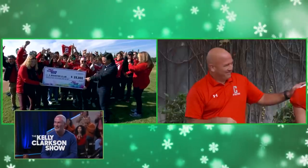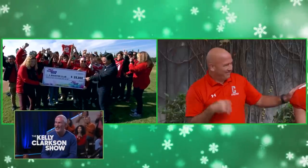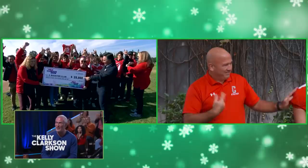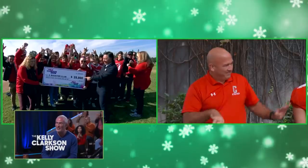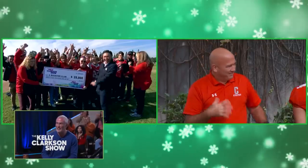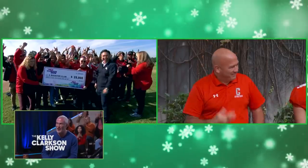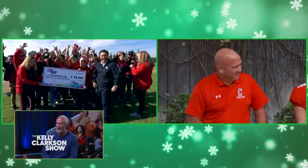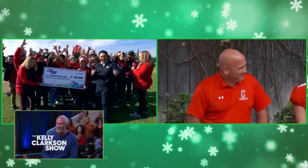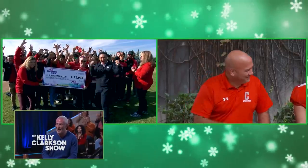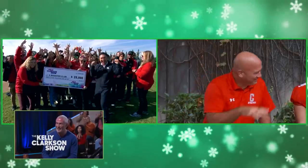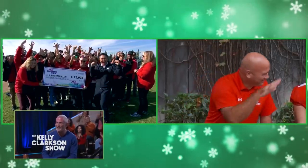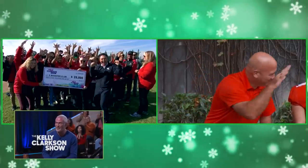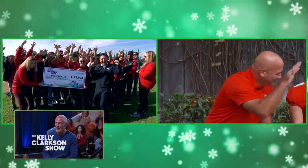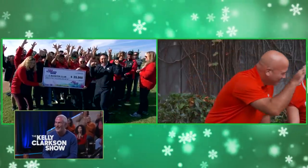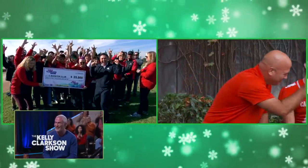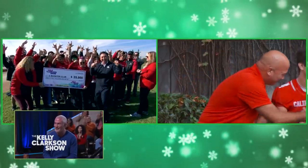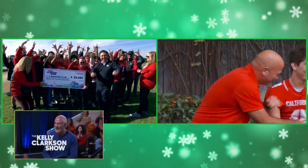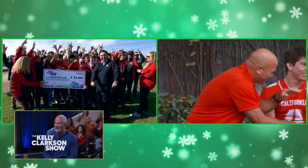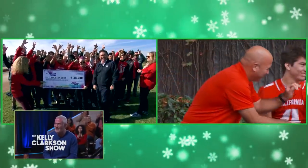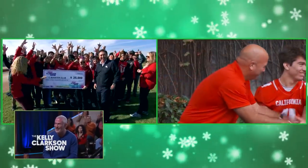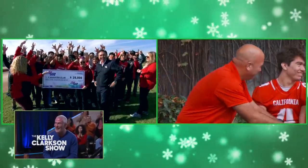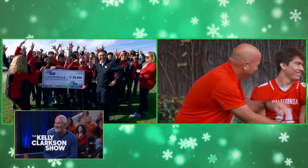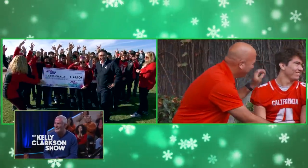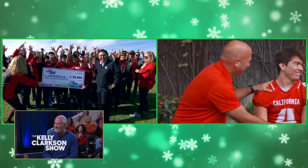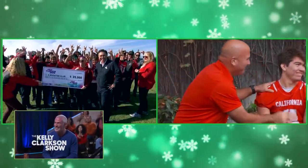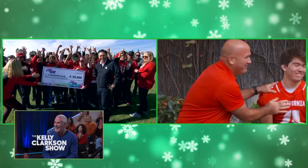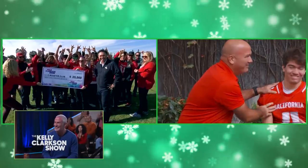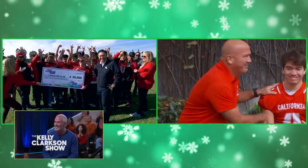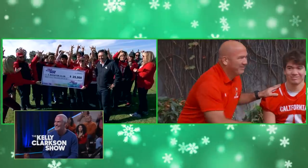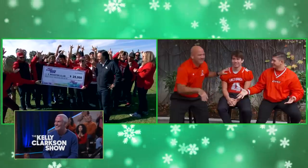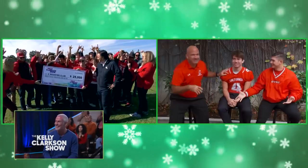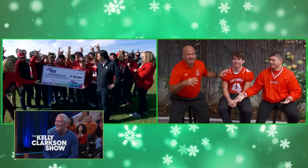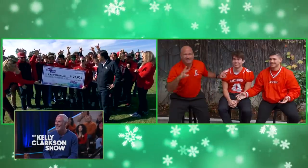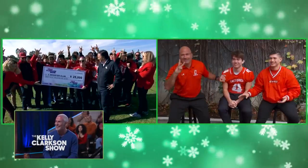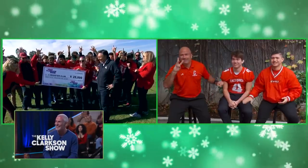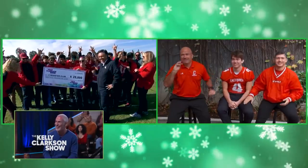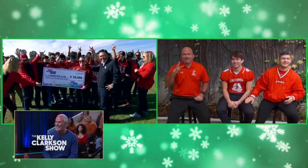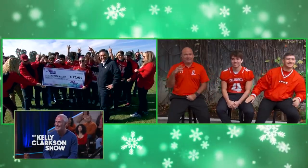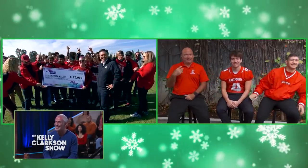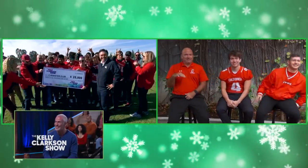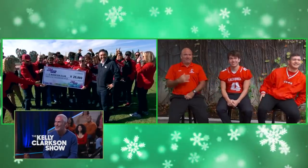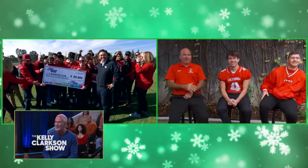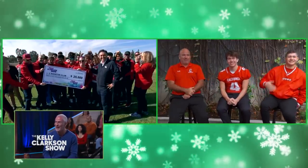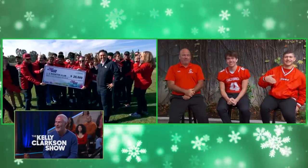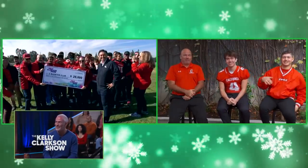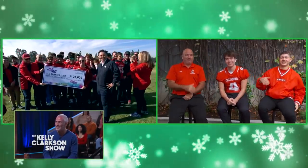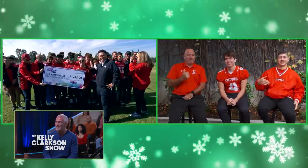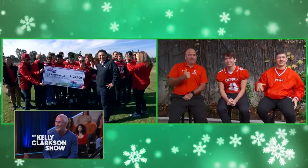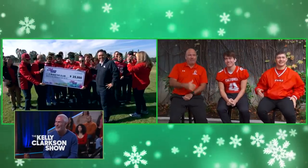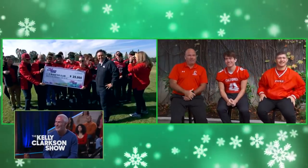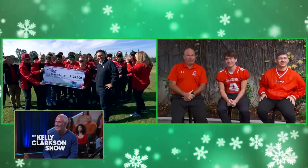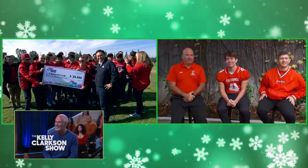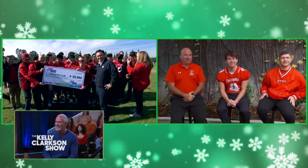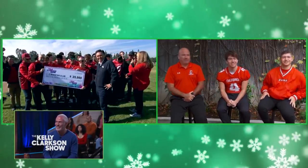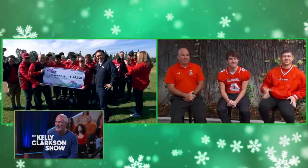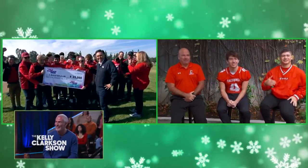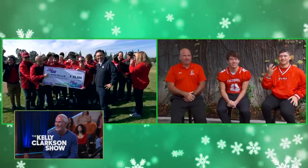Wow, thank you so much. Wow, wow, wow, yes. Oh, guys. - [Kelly] Absolutely. Wow. - [Kelly] Oh, my gosh. Absolutely.